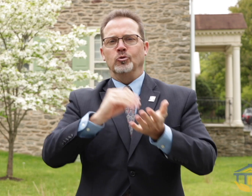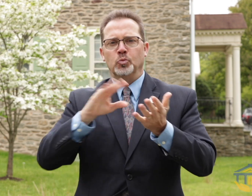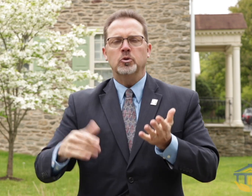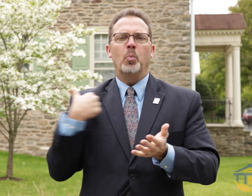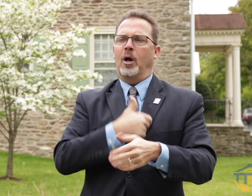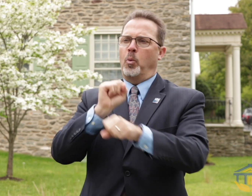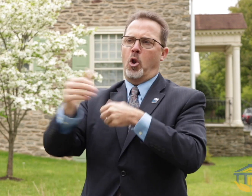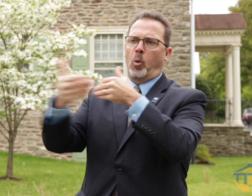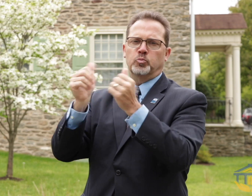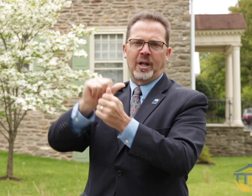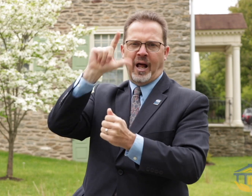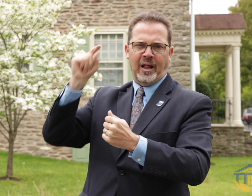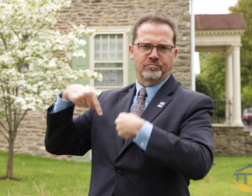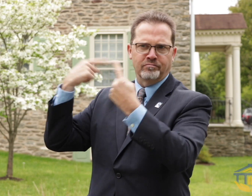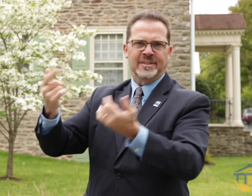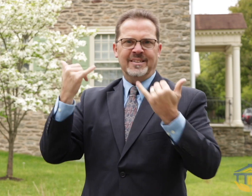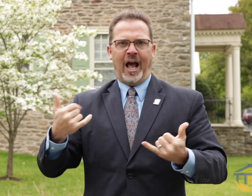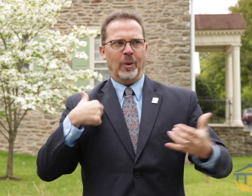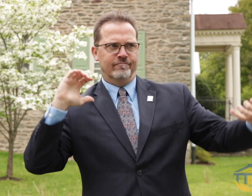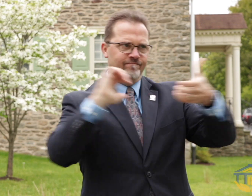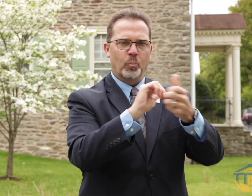be partnering with NTID going forward. We have had a long-standing partnership